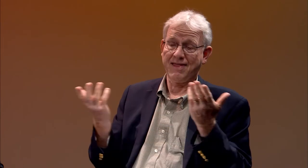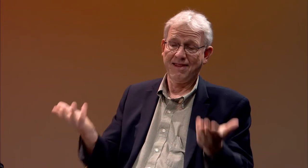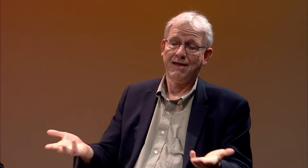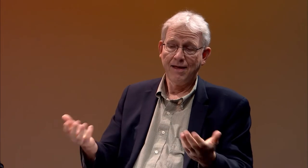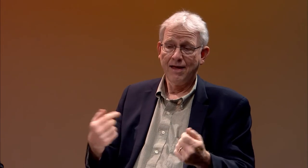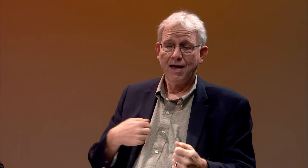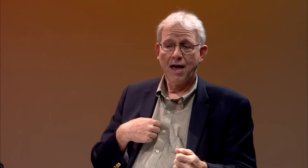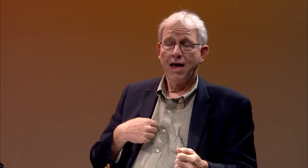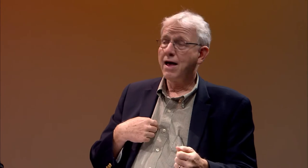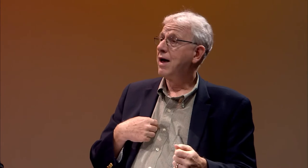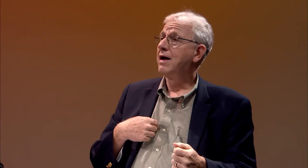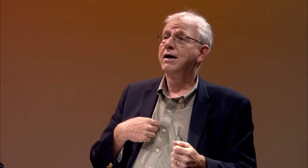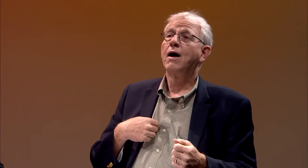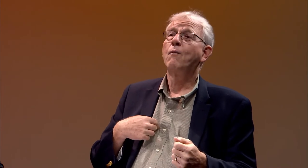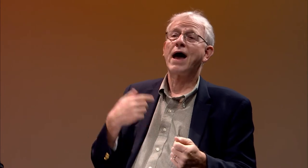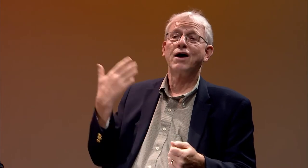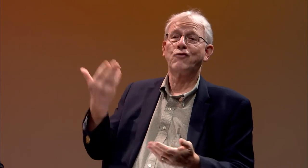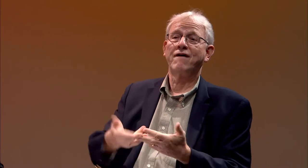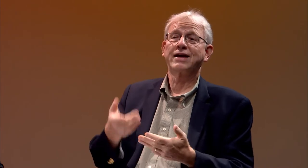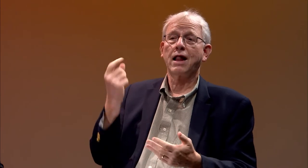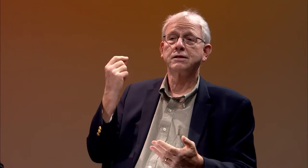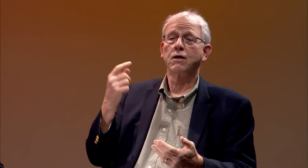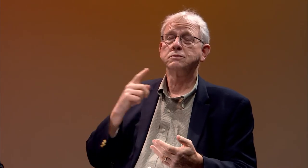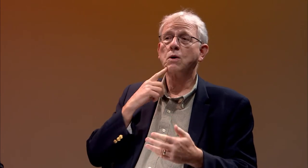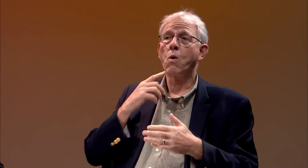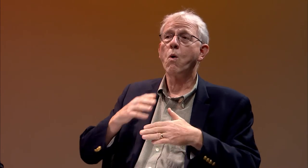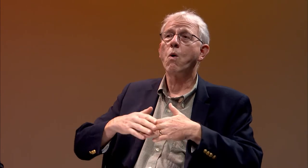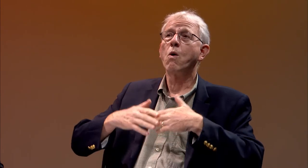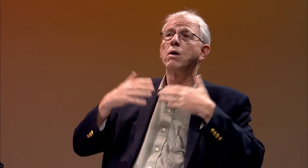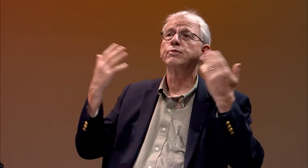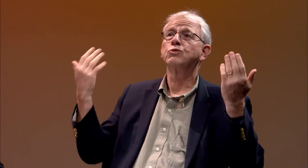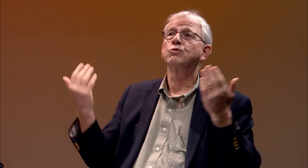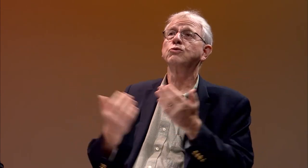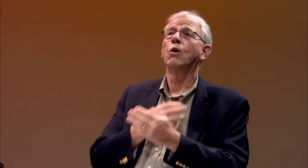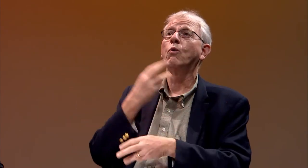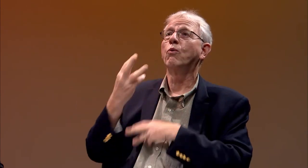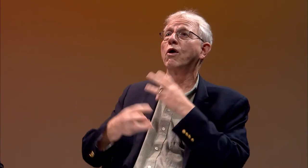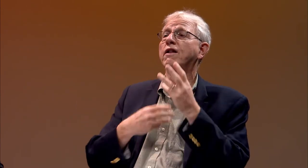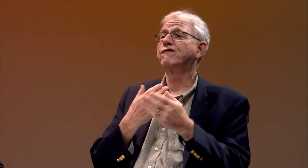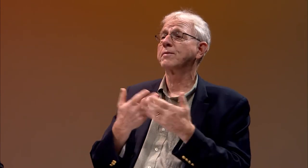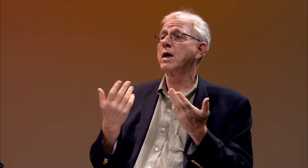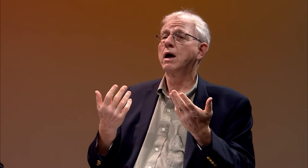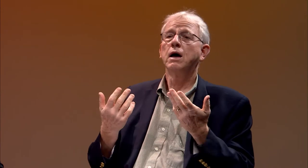I passed! It was amazing. When I got to Gallaudet, it opened